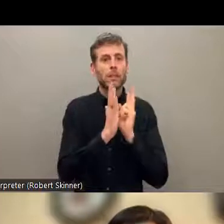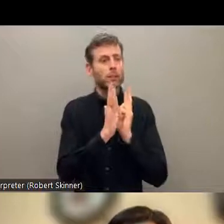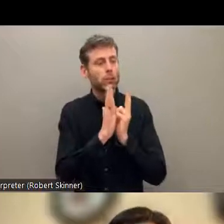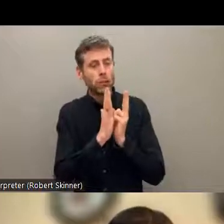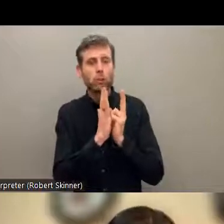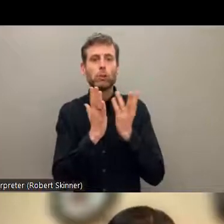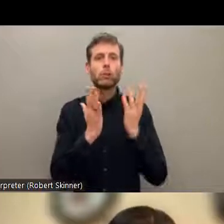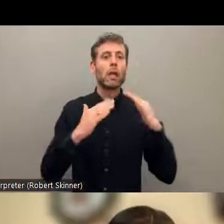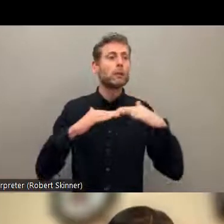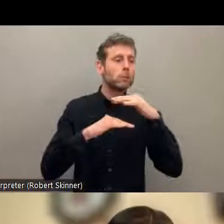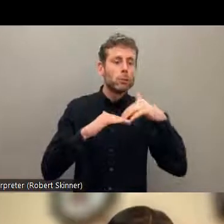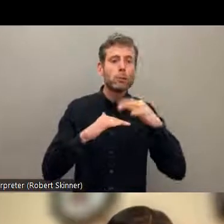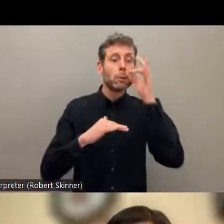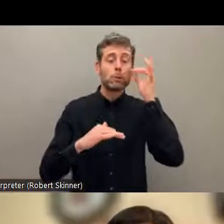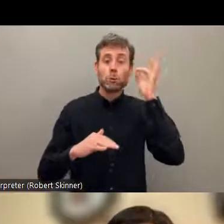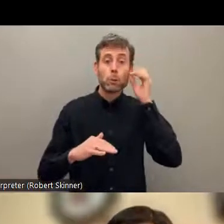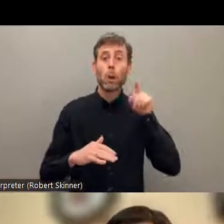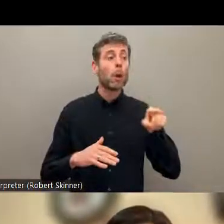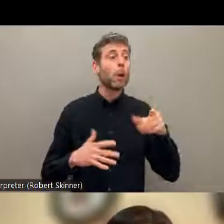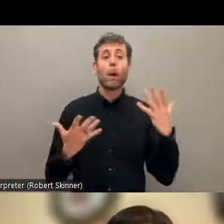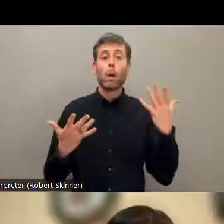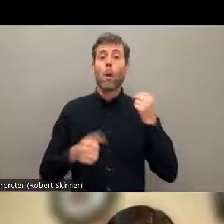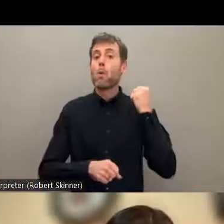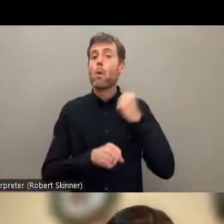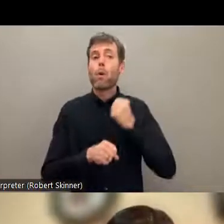because language barriers and access to information